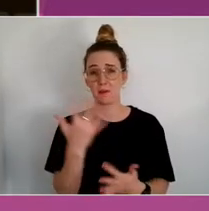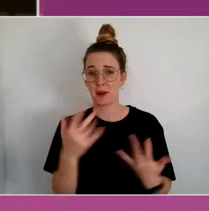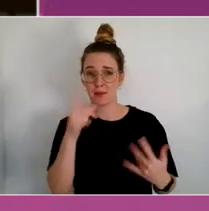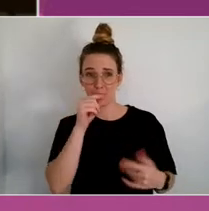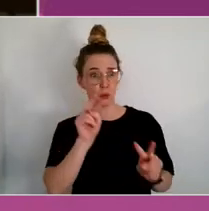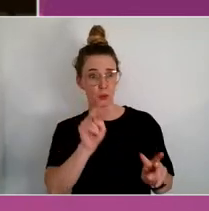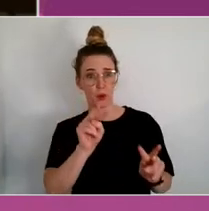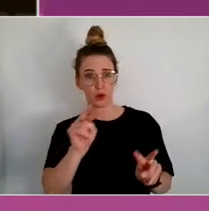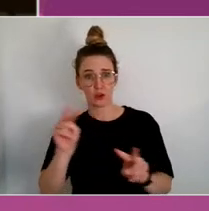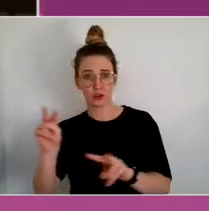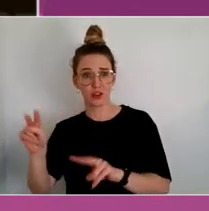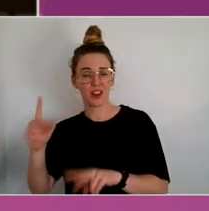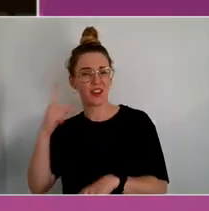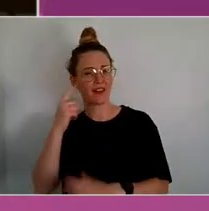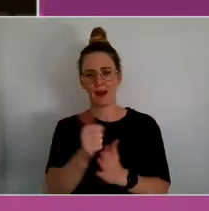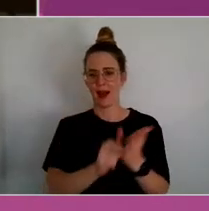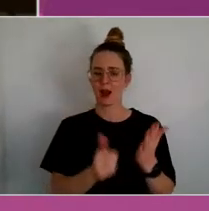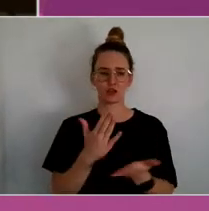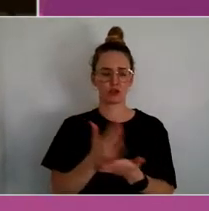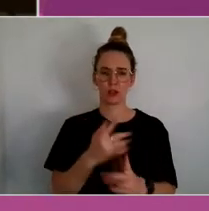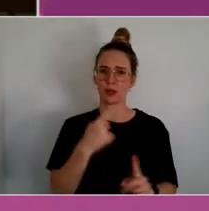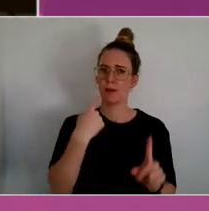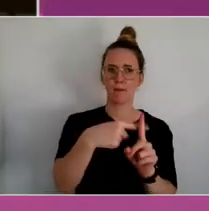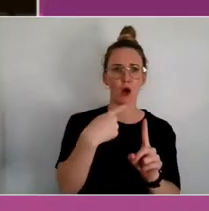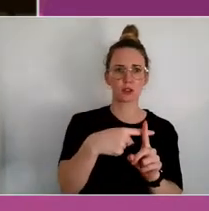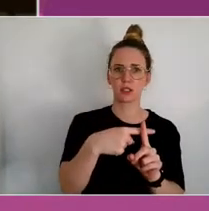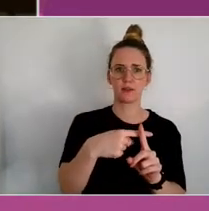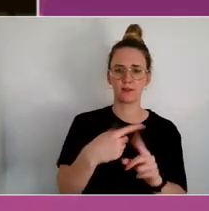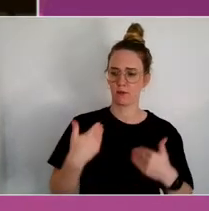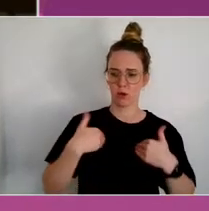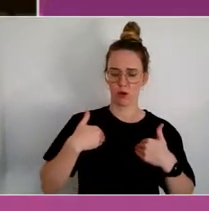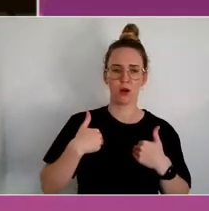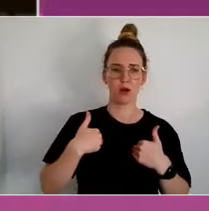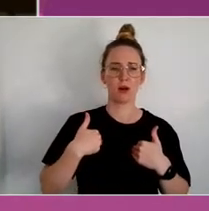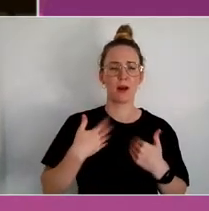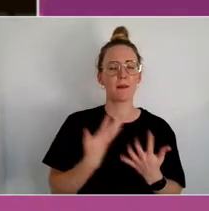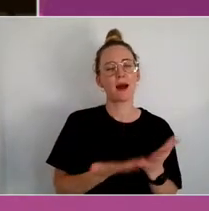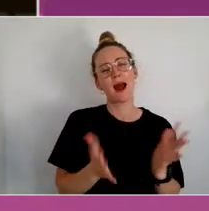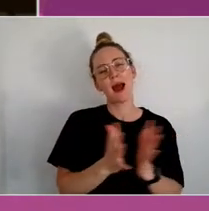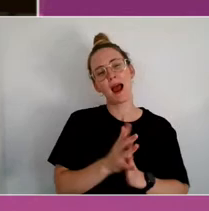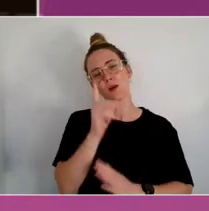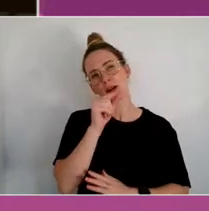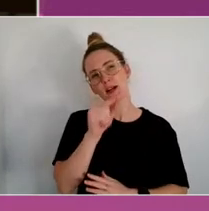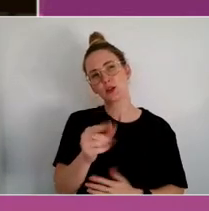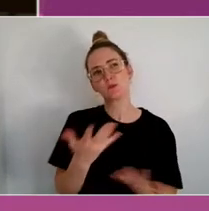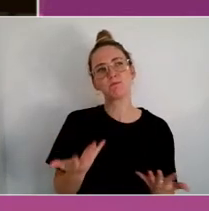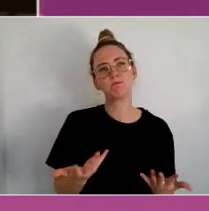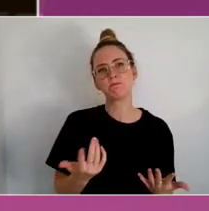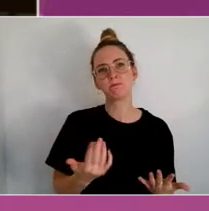contribution to people's wellbeing, but how do you articulate that so it can be input